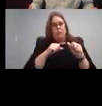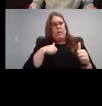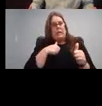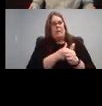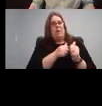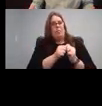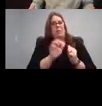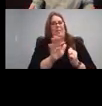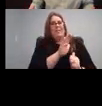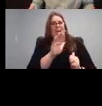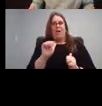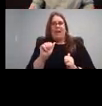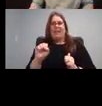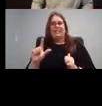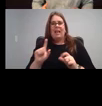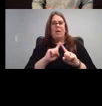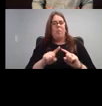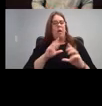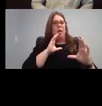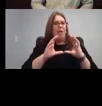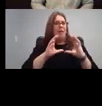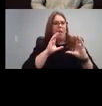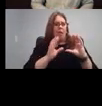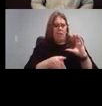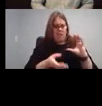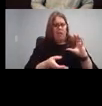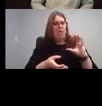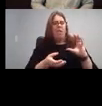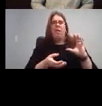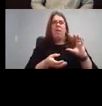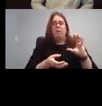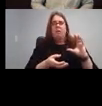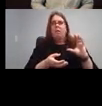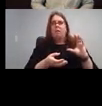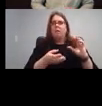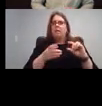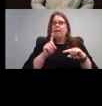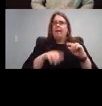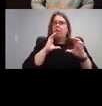communicate with my kids the way I want to, or you know, the